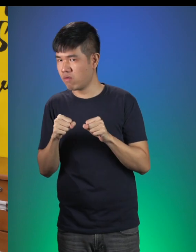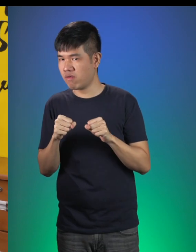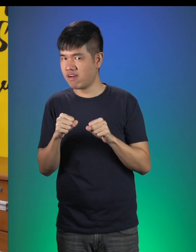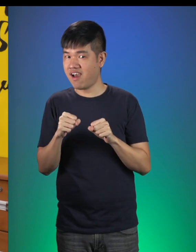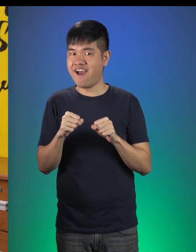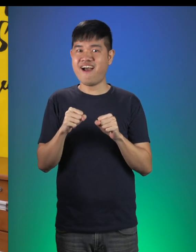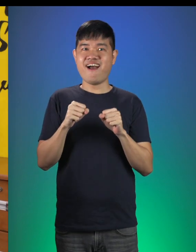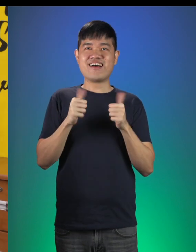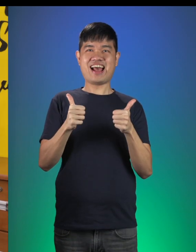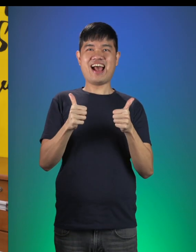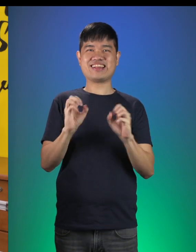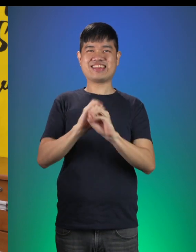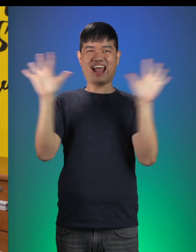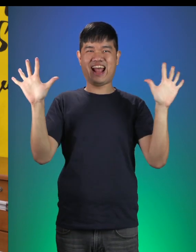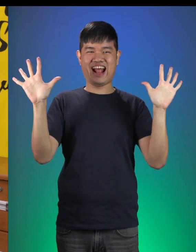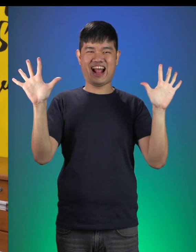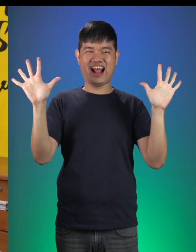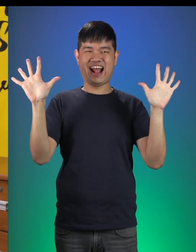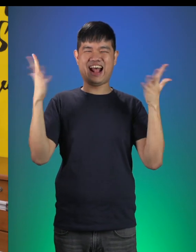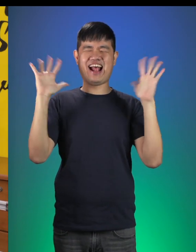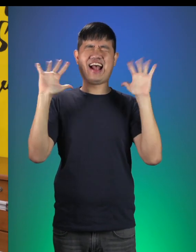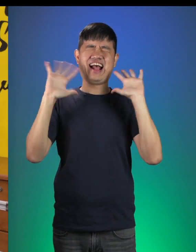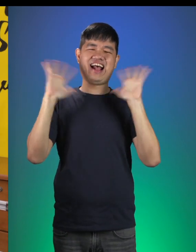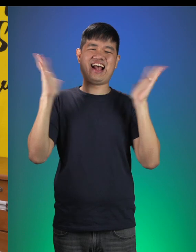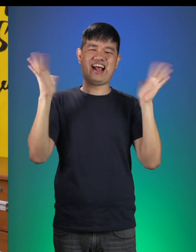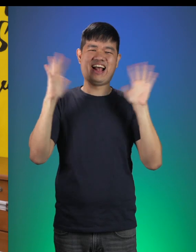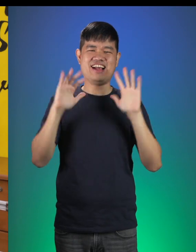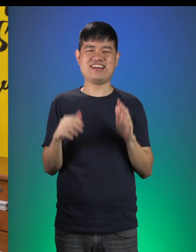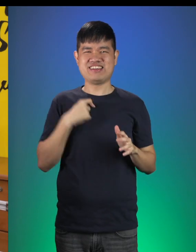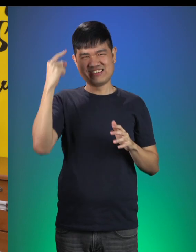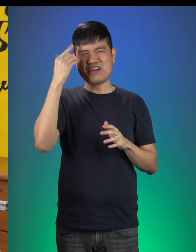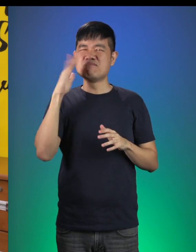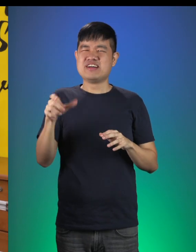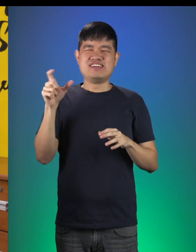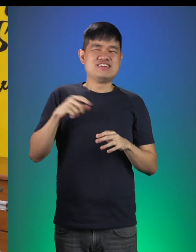Haha... The coast is clear! I think the troll is out for a swim!